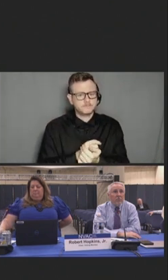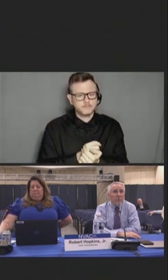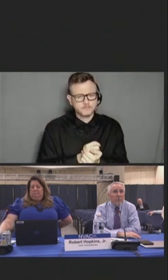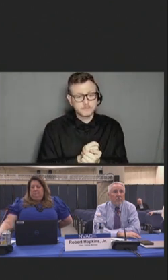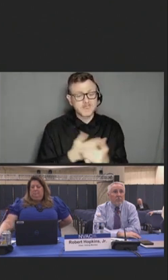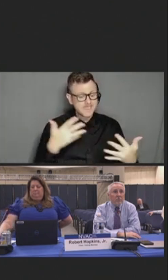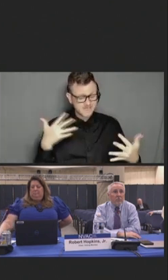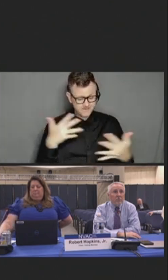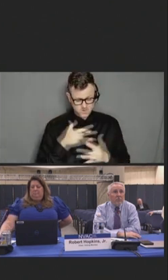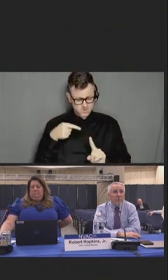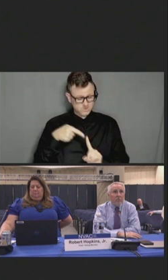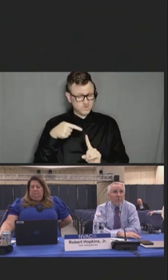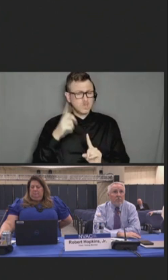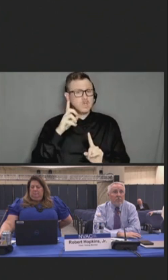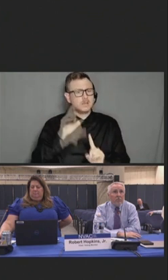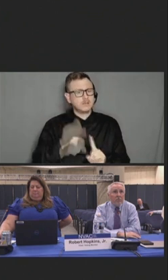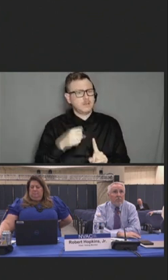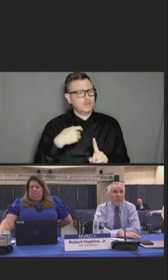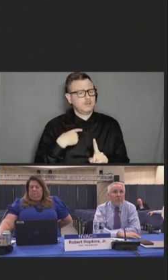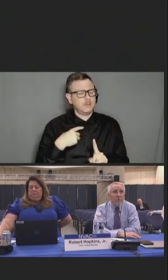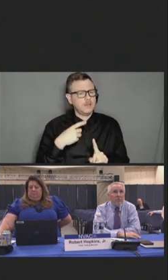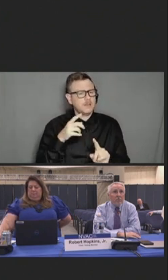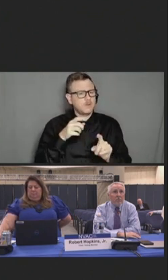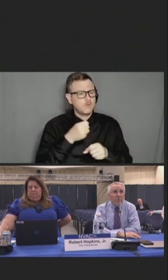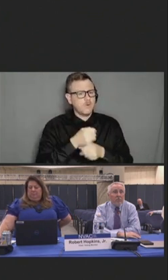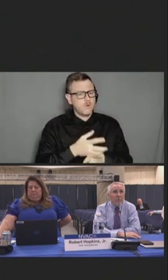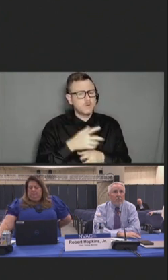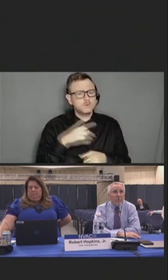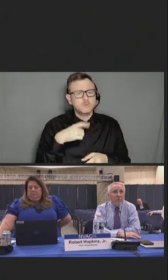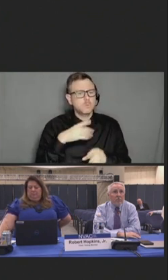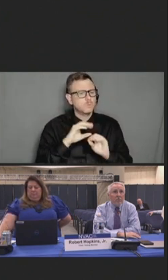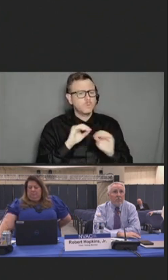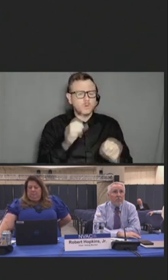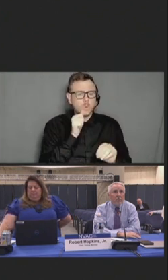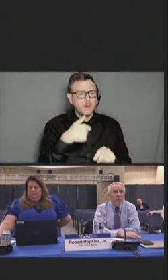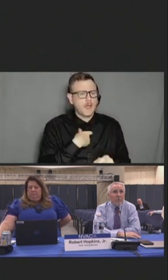accurate and transparent information about the virus and protection methods.